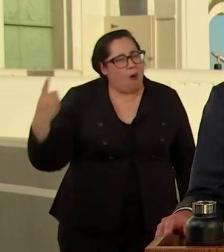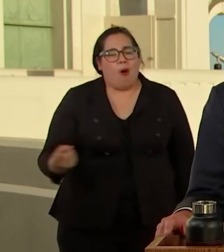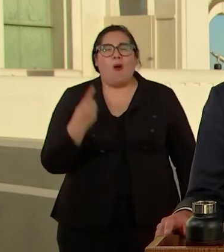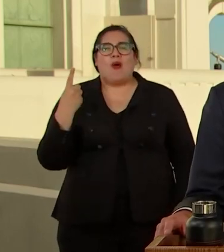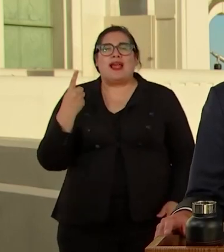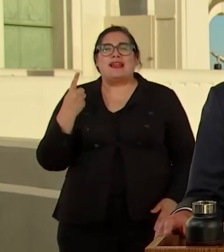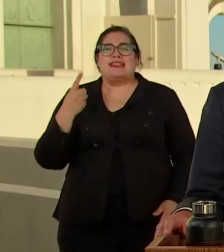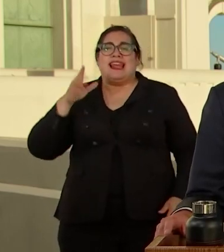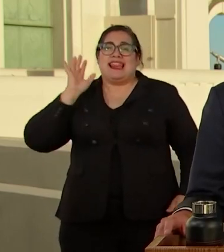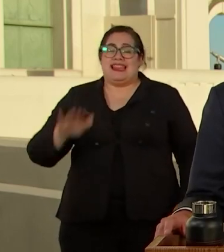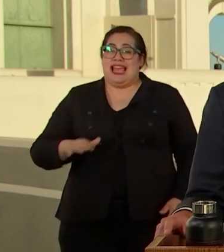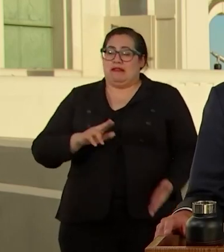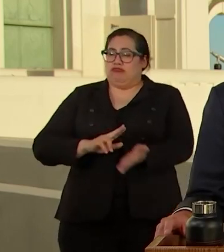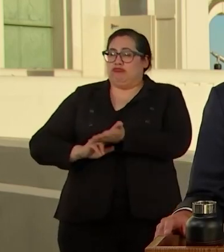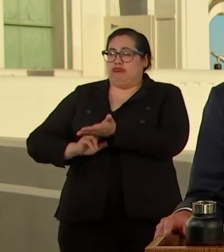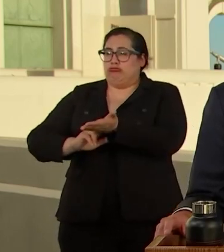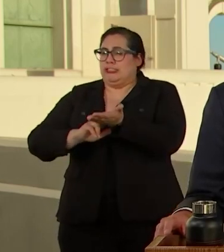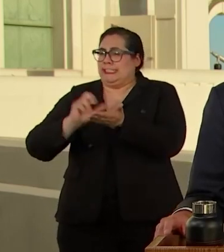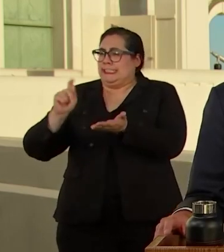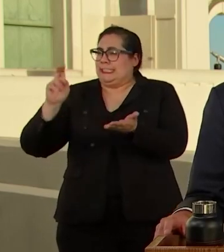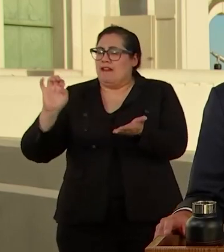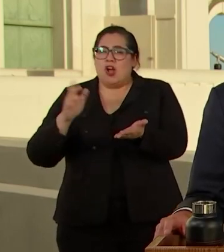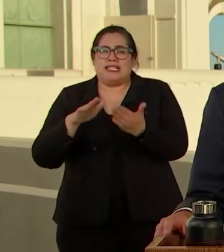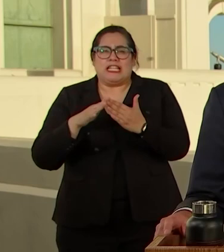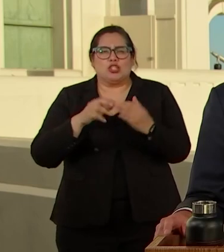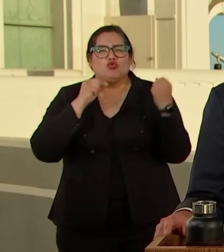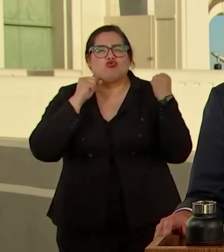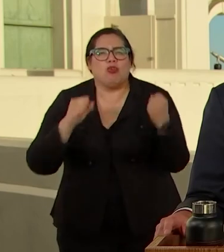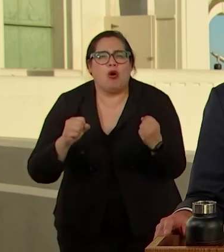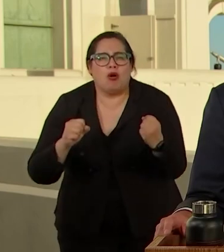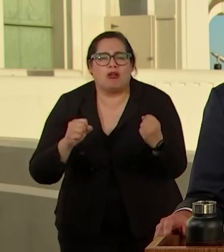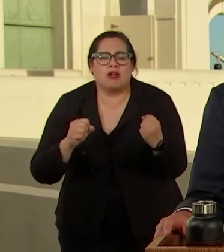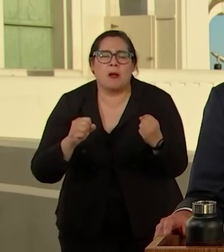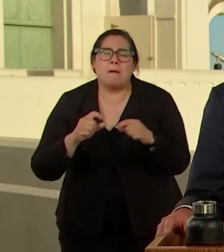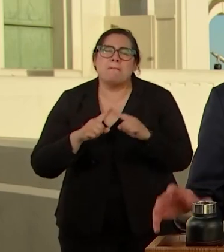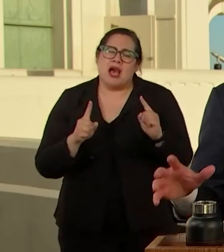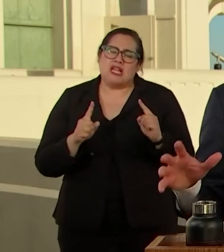AND BRUISED. BURSTING WITH POSSIBILITY WHILE